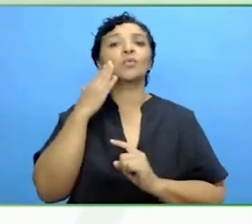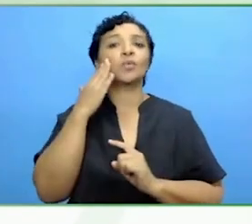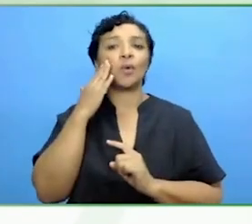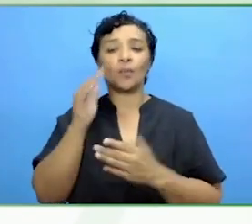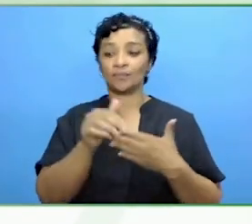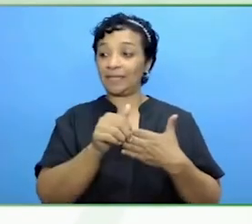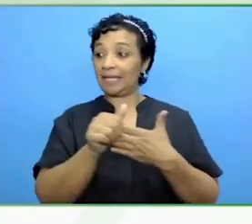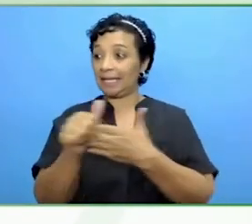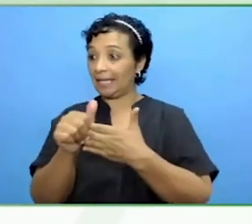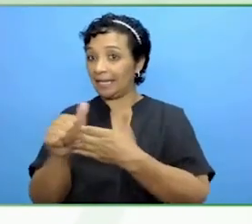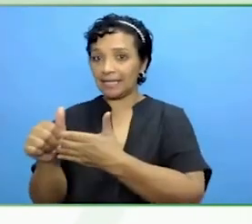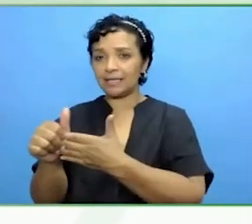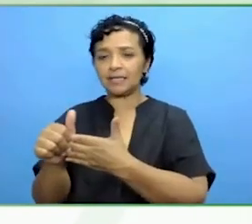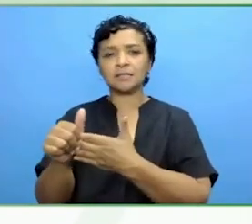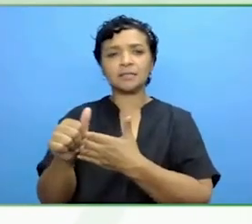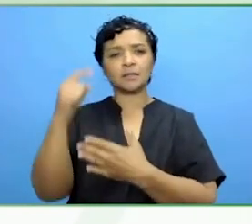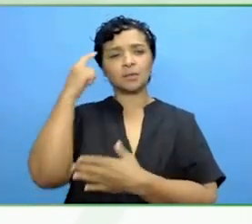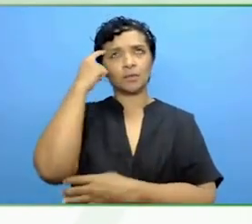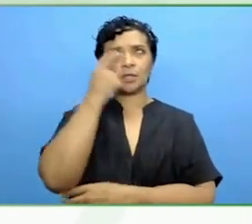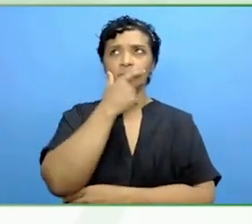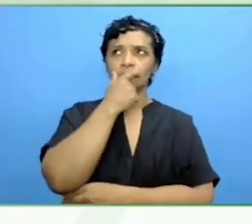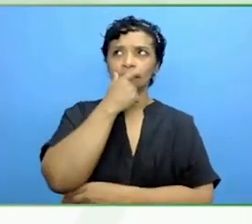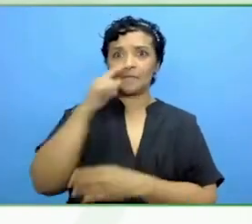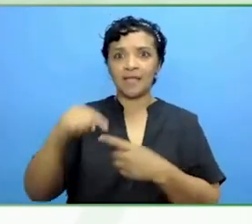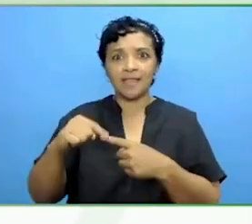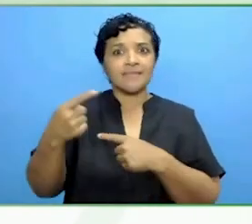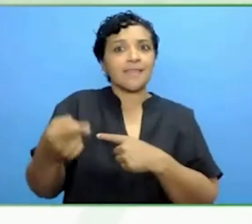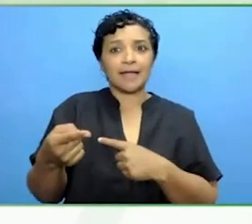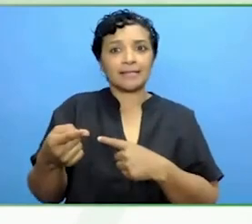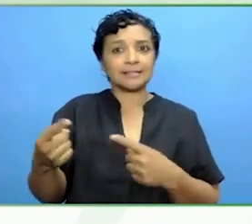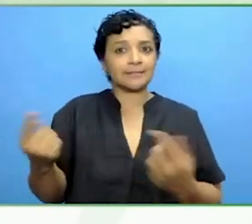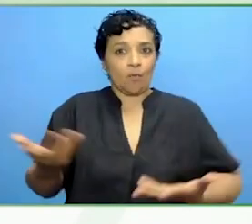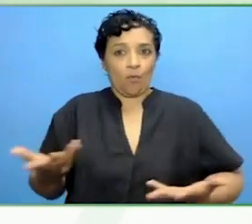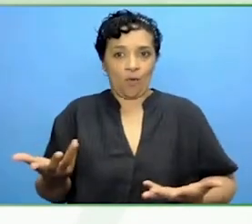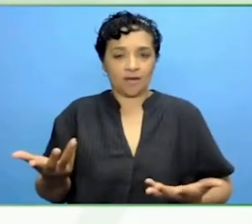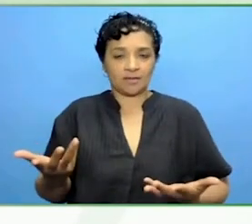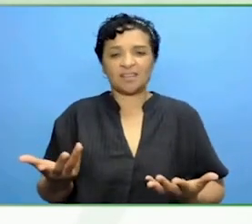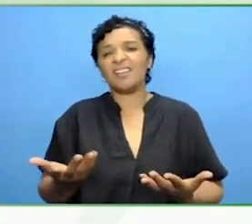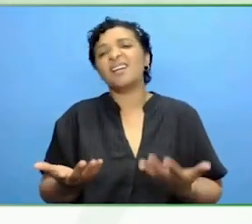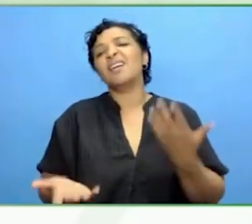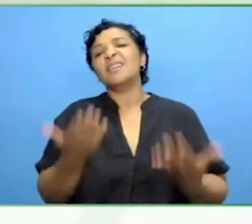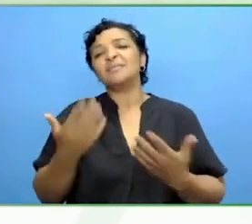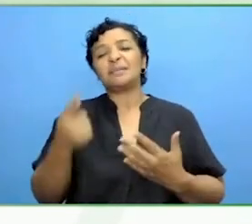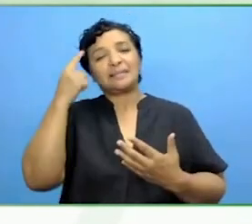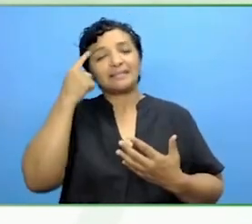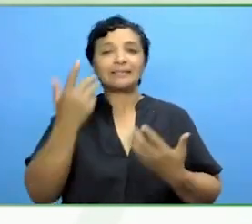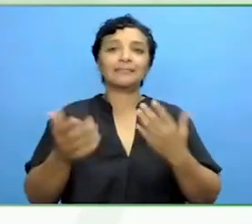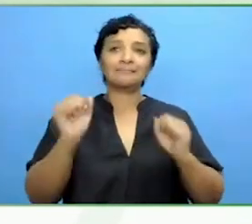them. What will they pick up next? A Conversation, an education moment?